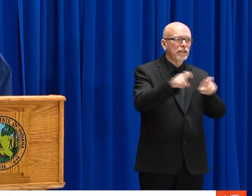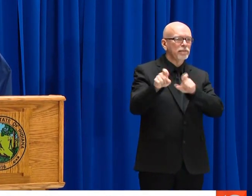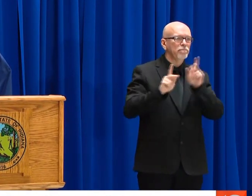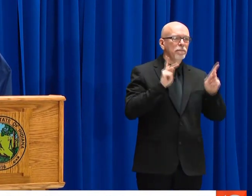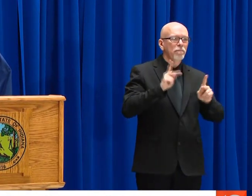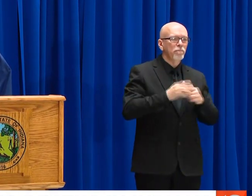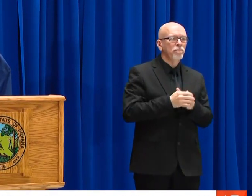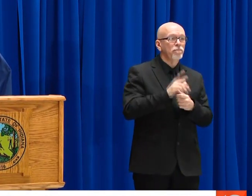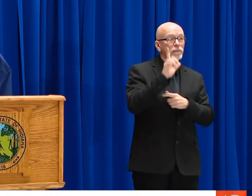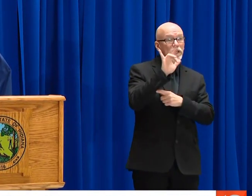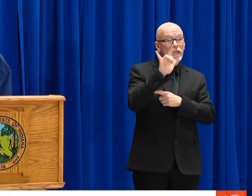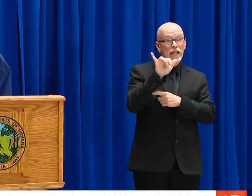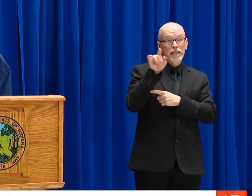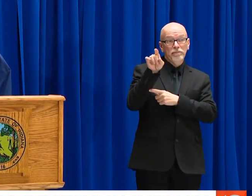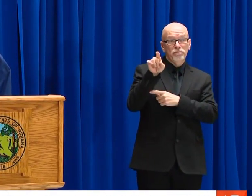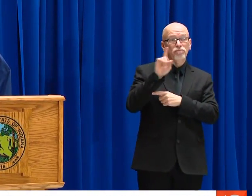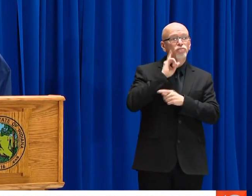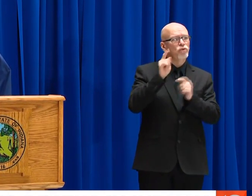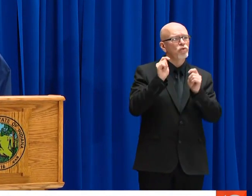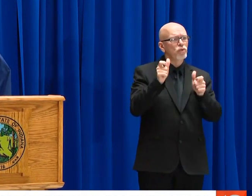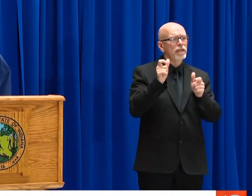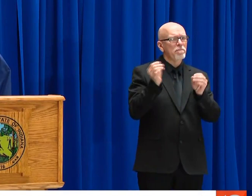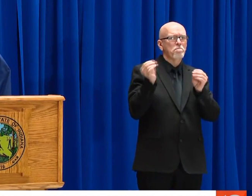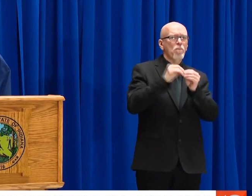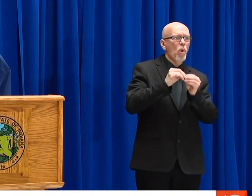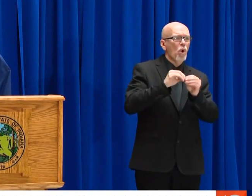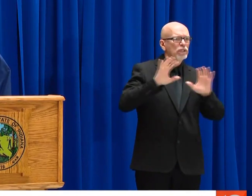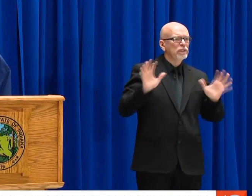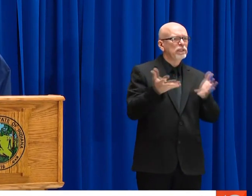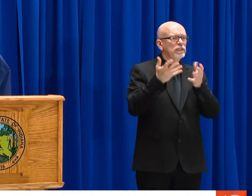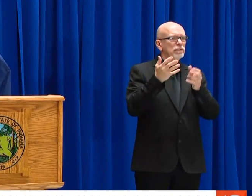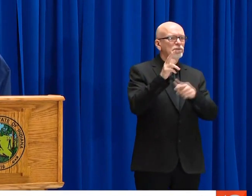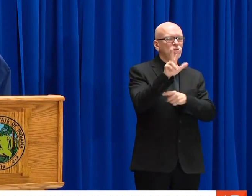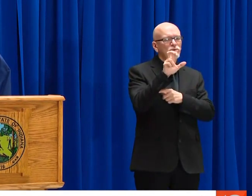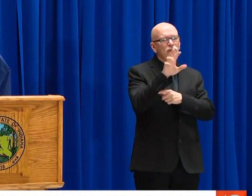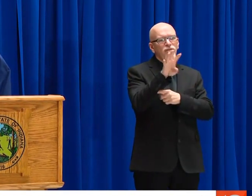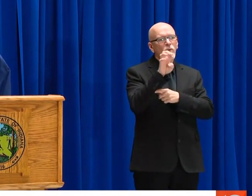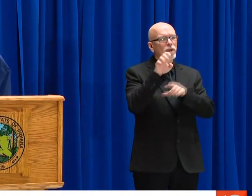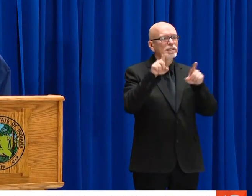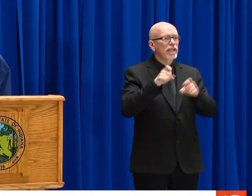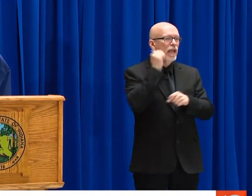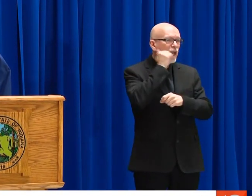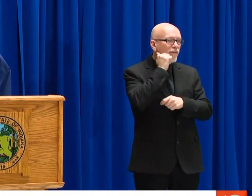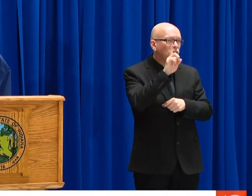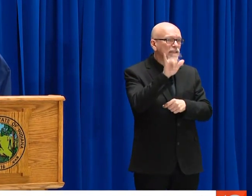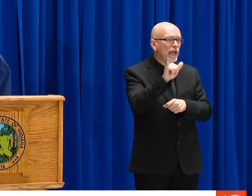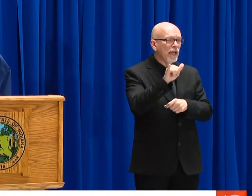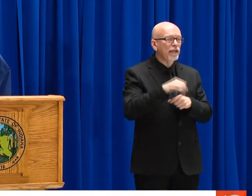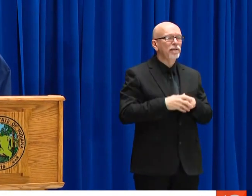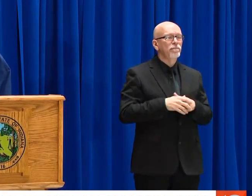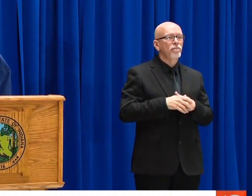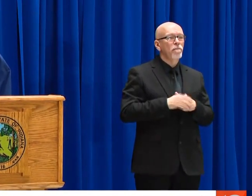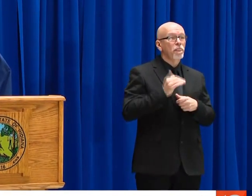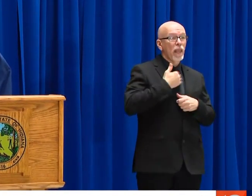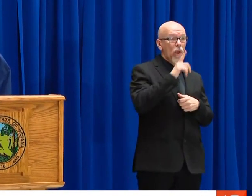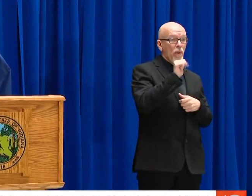STATE BOARD OF HEALTH. I WANT TO CONTINUE TO THANK ELI LILLY FOR THEIR HELP IN THIS TESTING EFFORT.